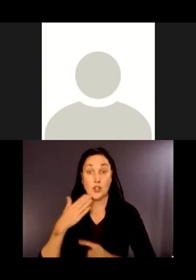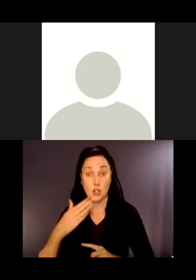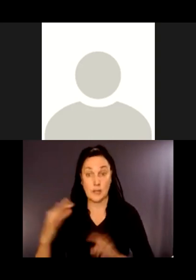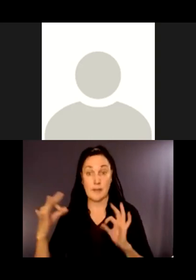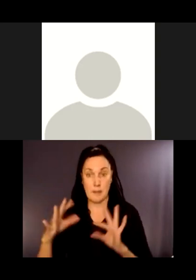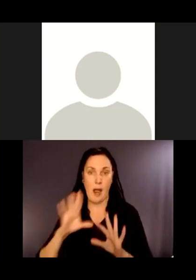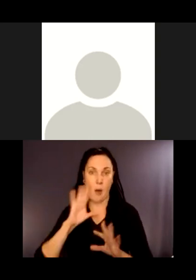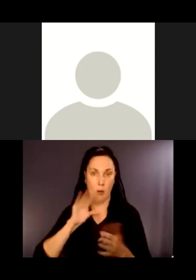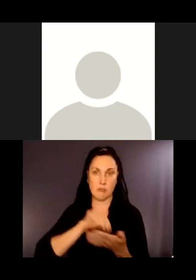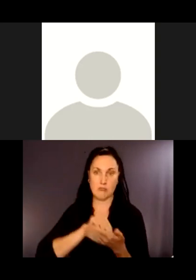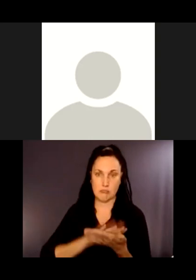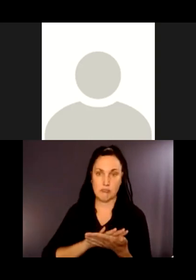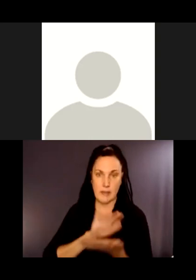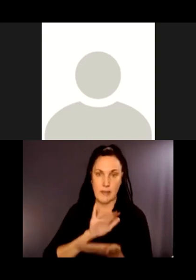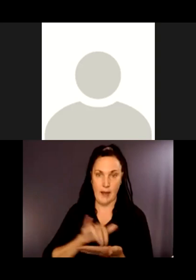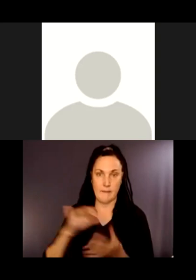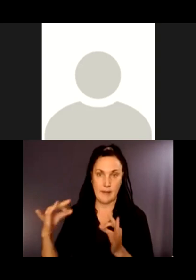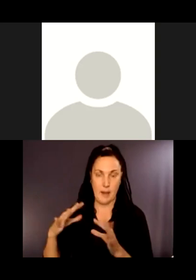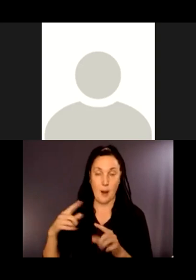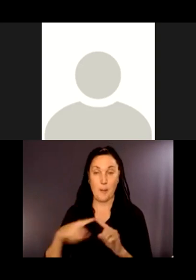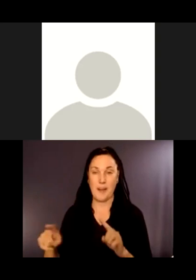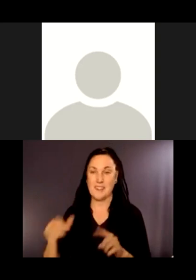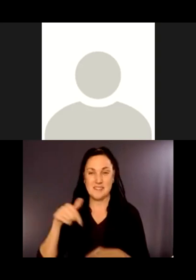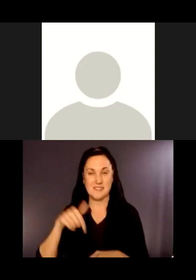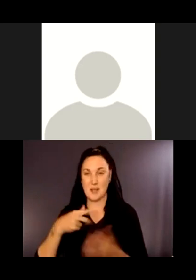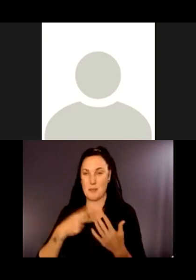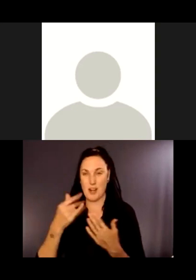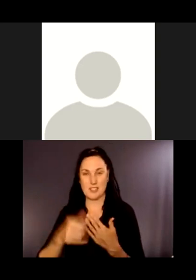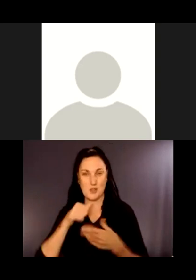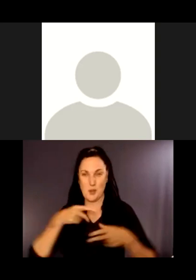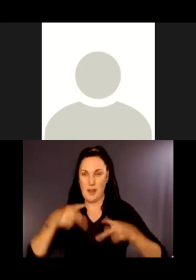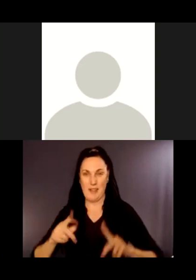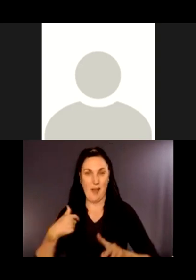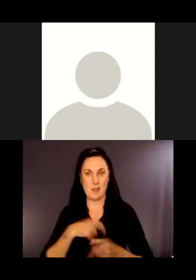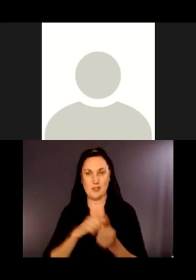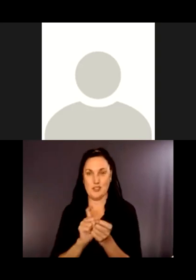project doesn't allow us to suddenly add traffic into the sewer project.